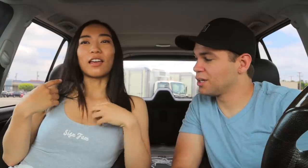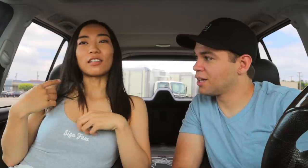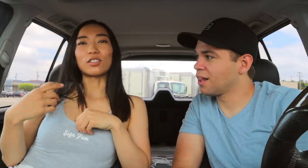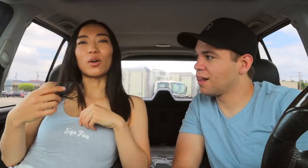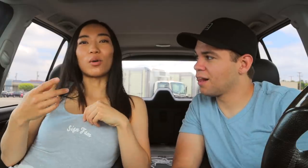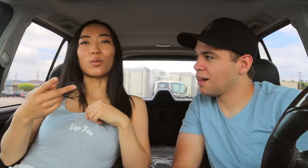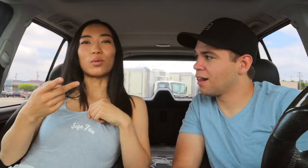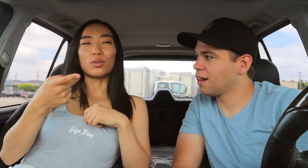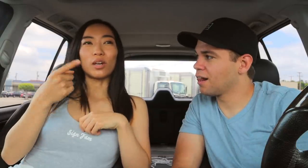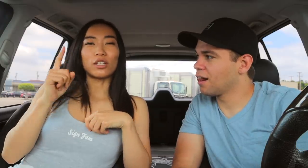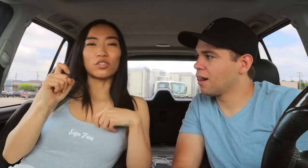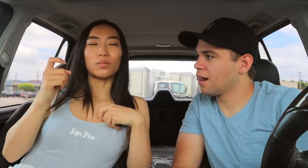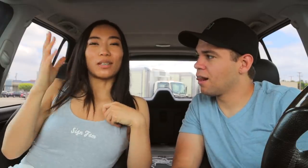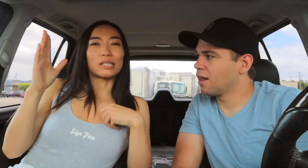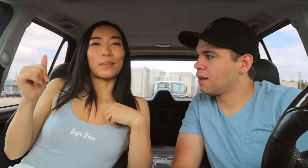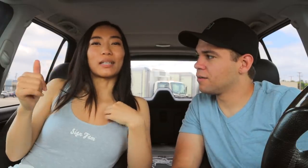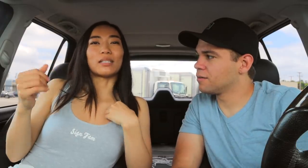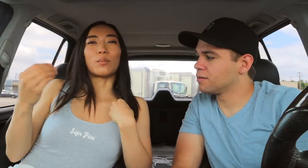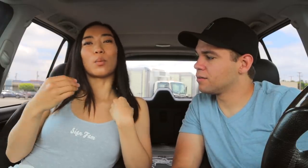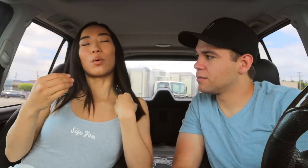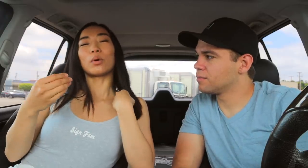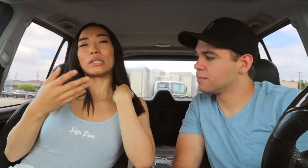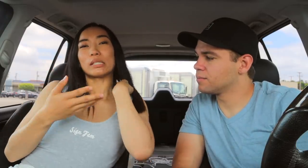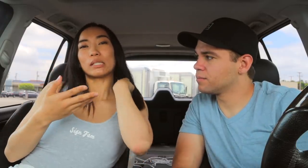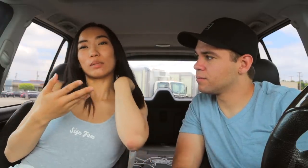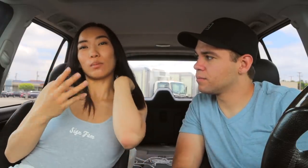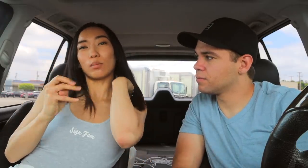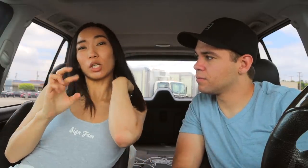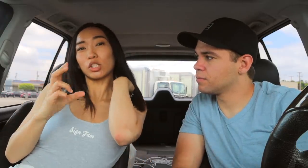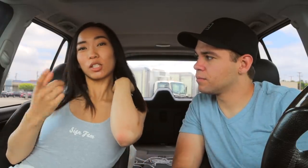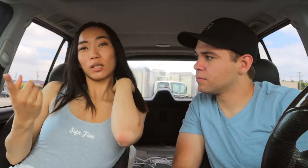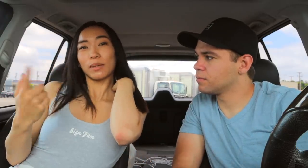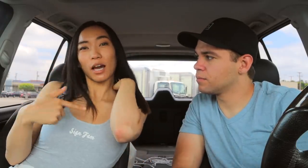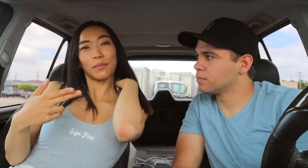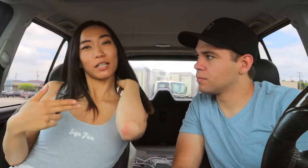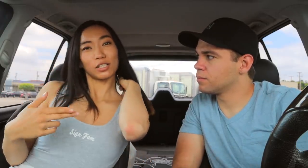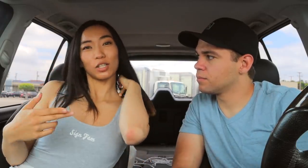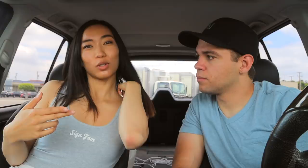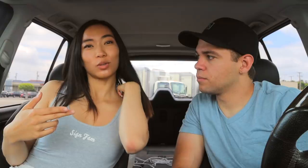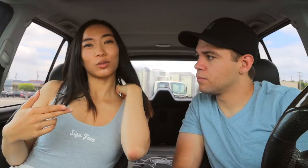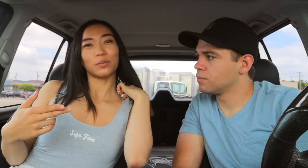And so you guys should be expecting more merchandise to be coming soon